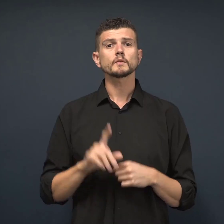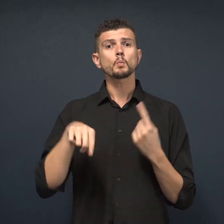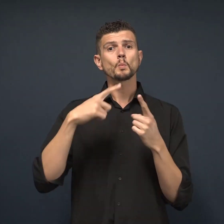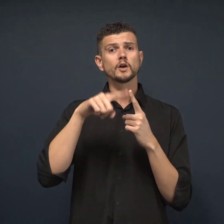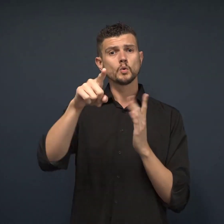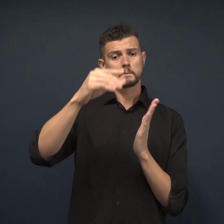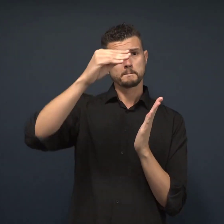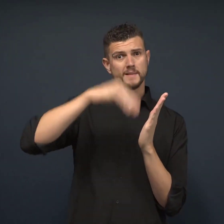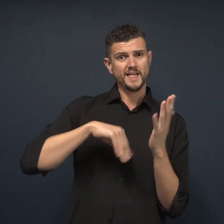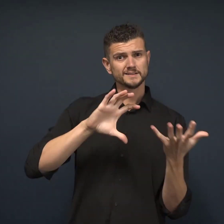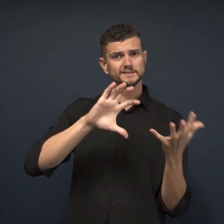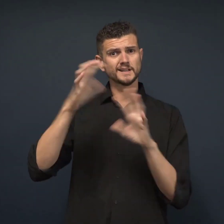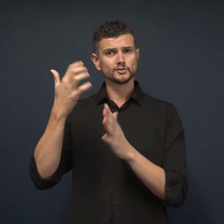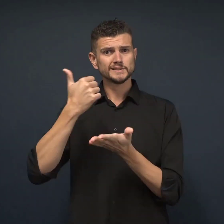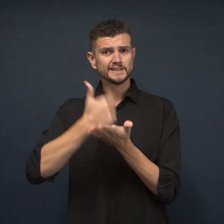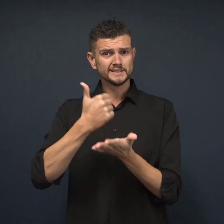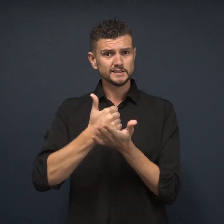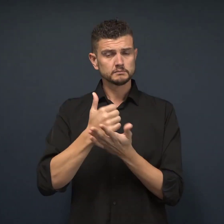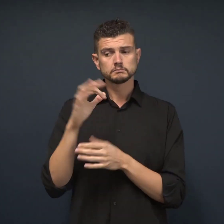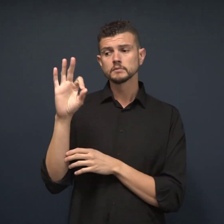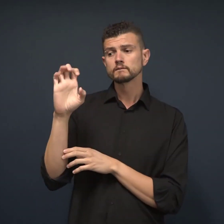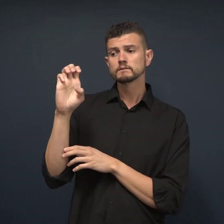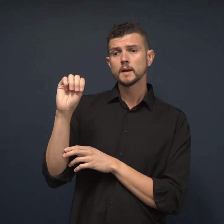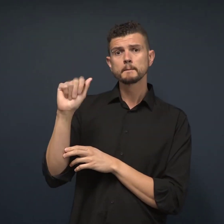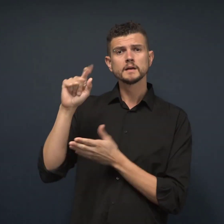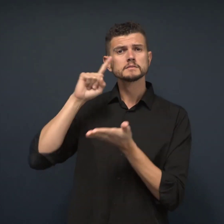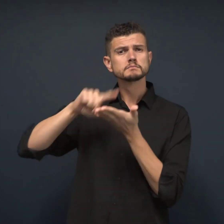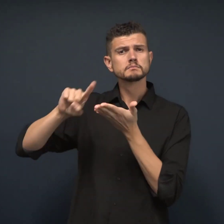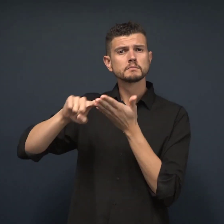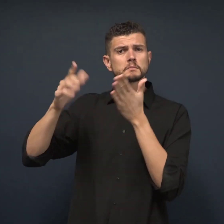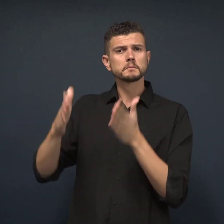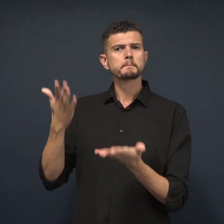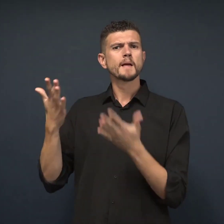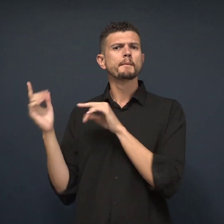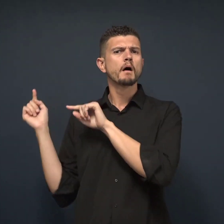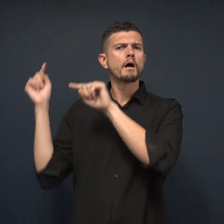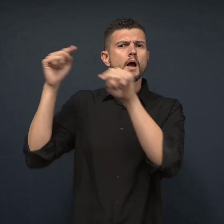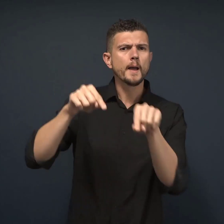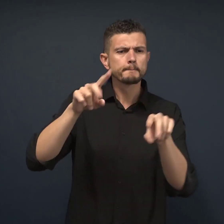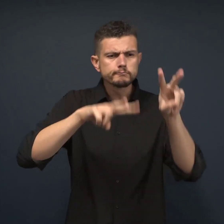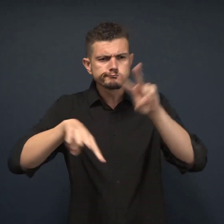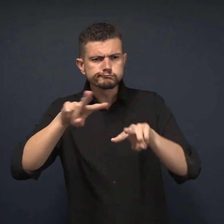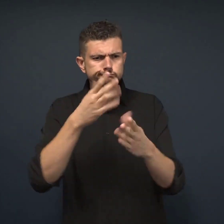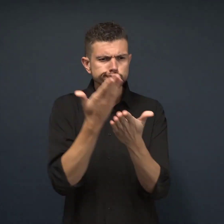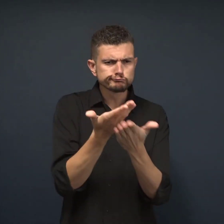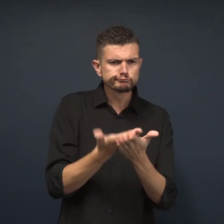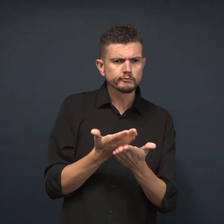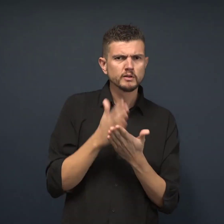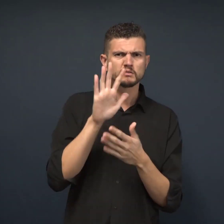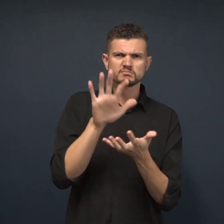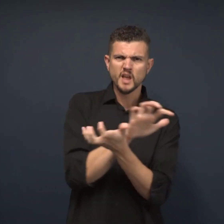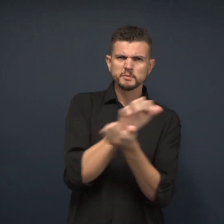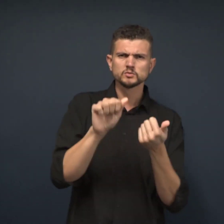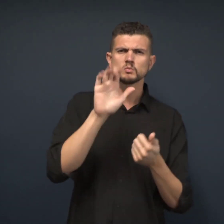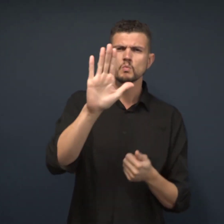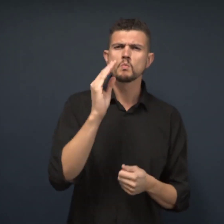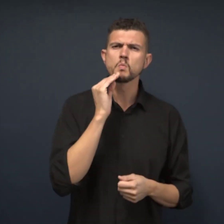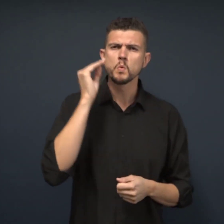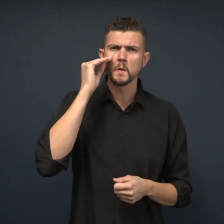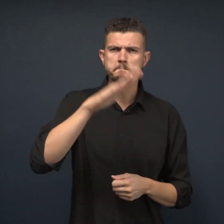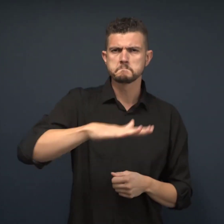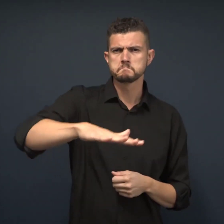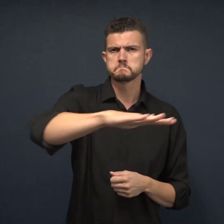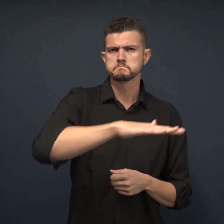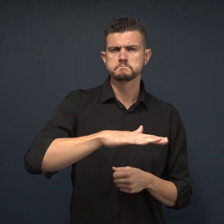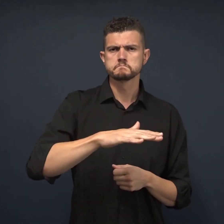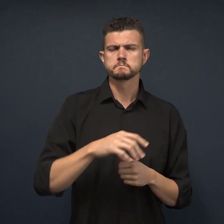When you apply for disaster assistance, a FEMA inspector may be sent to verify the damage on your home.